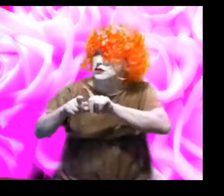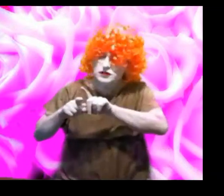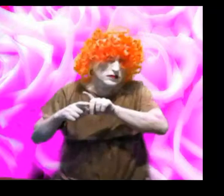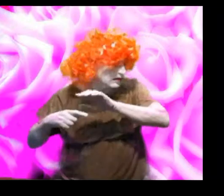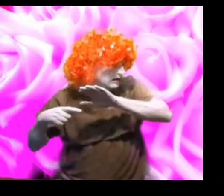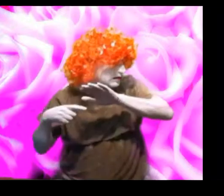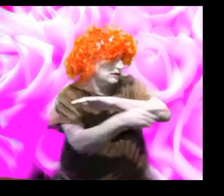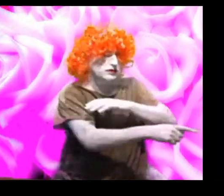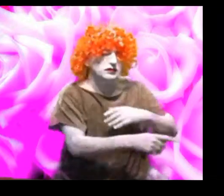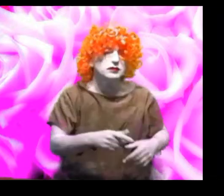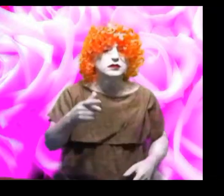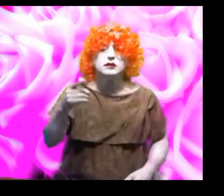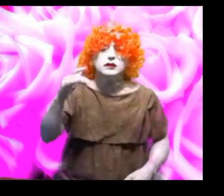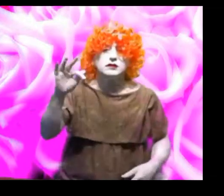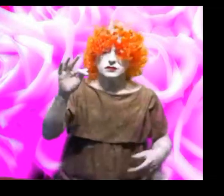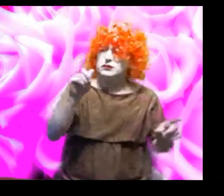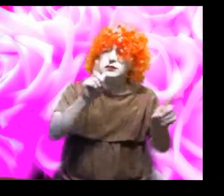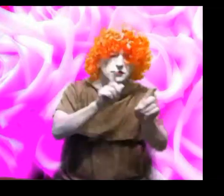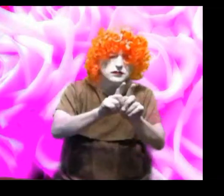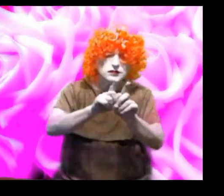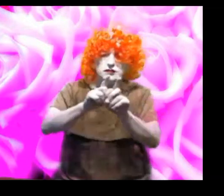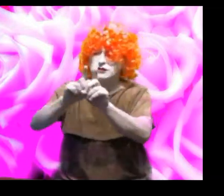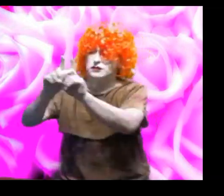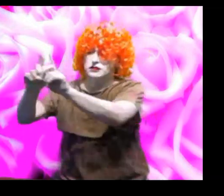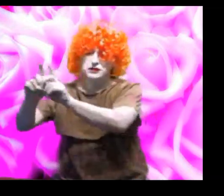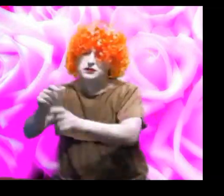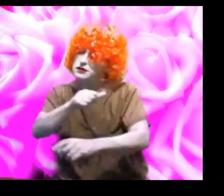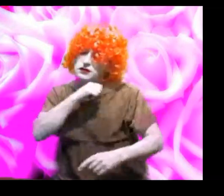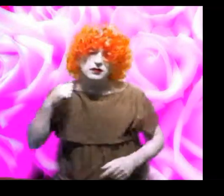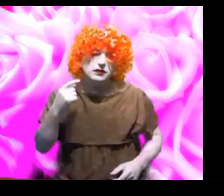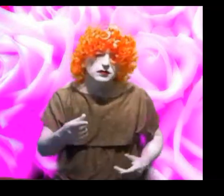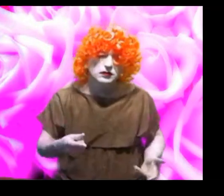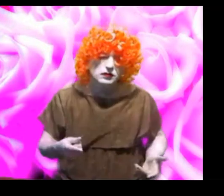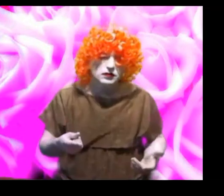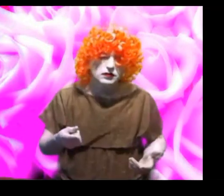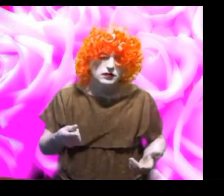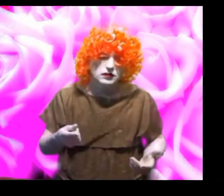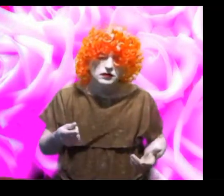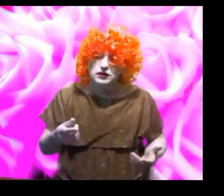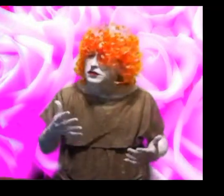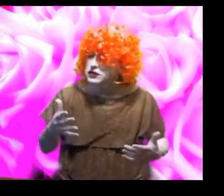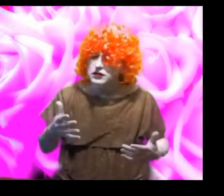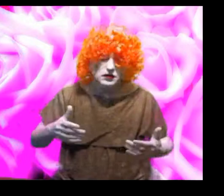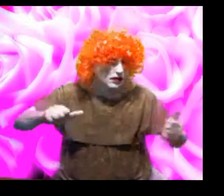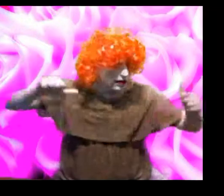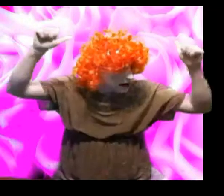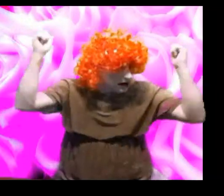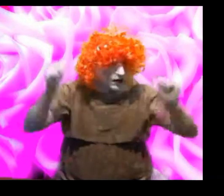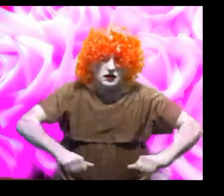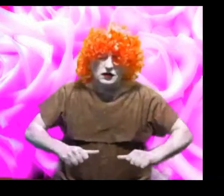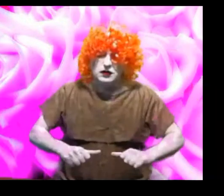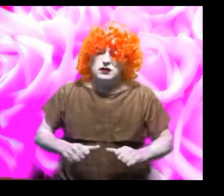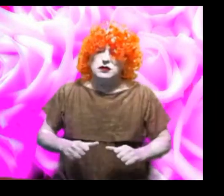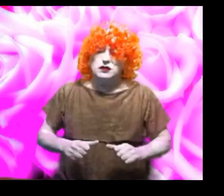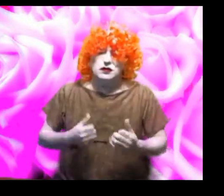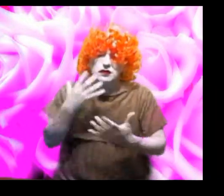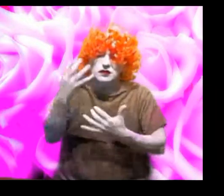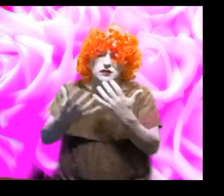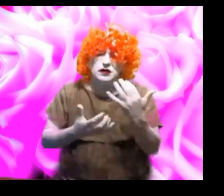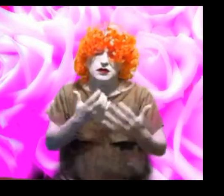because if you go with them, they're going to kill you anyway, and do worse things like torture you with fire and knives.